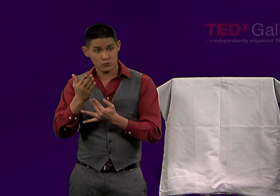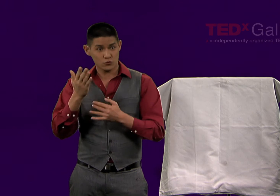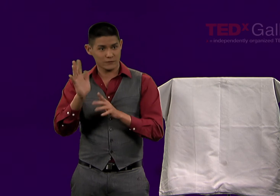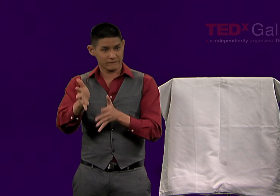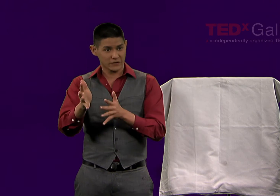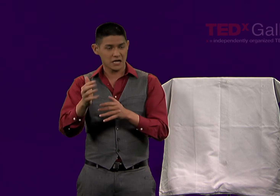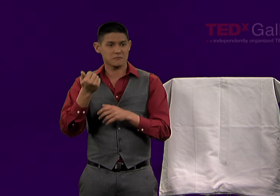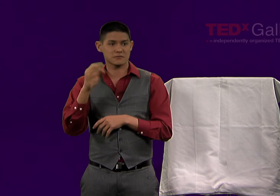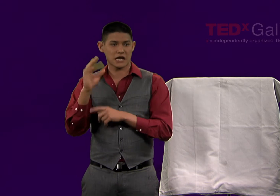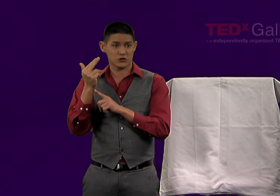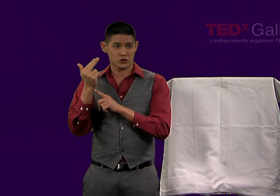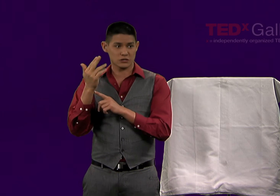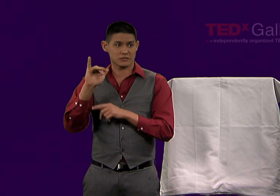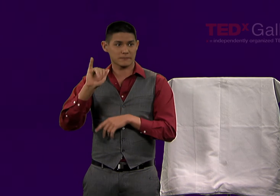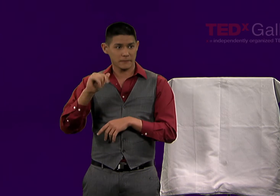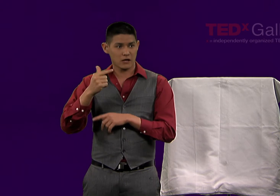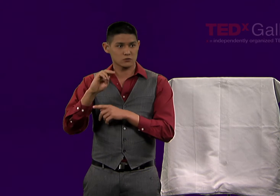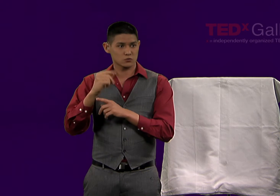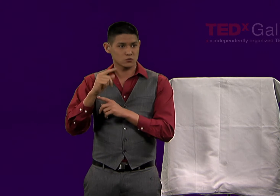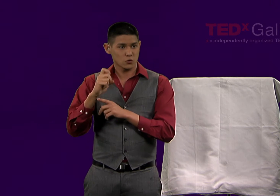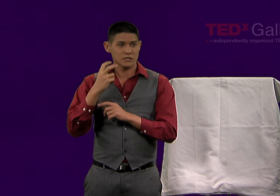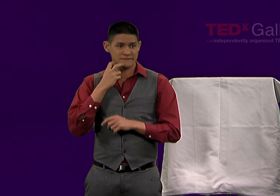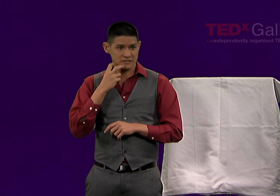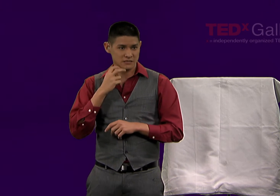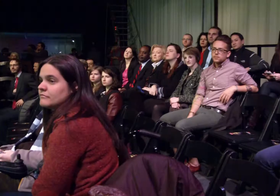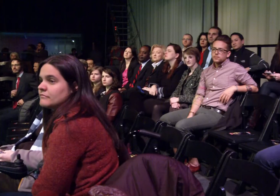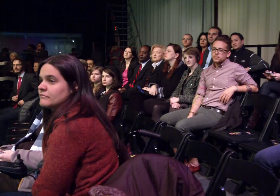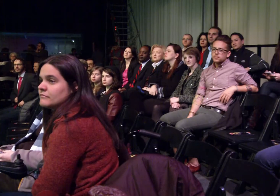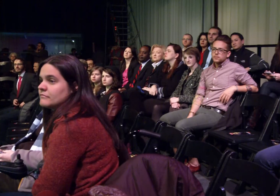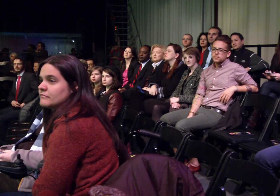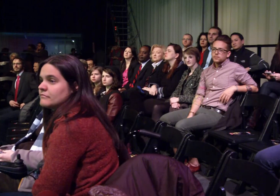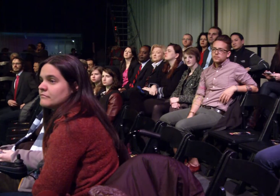in the 1913 film by George Veditz.